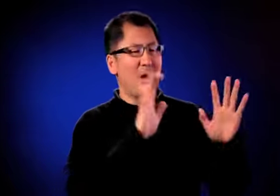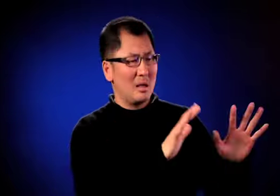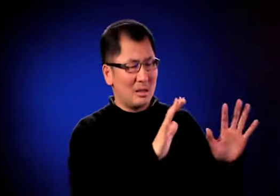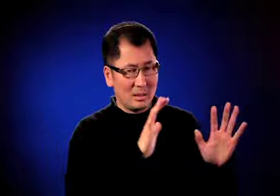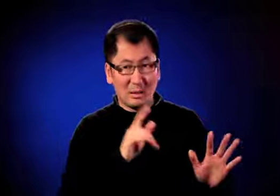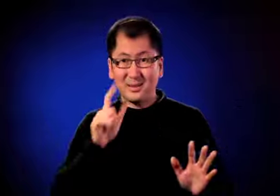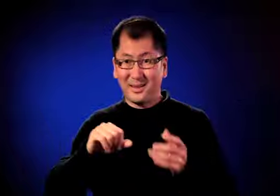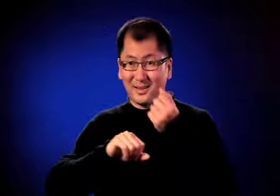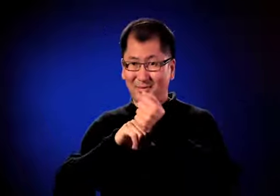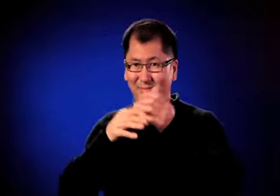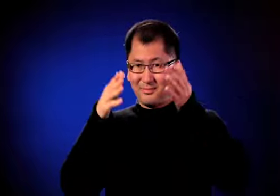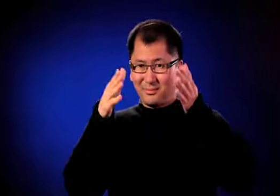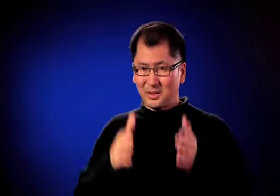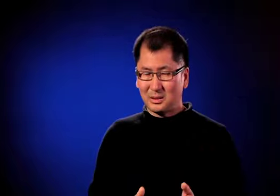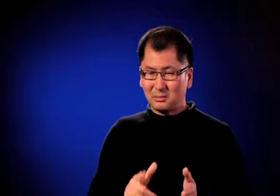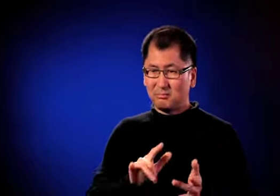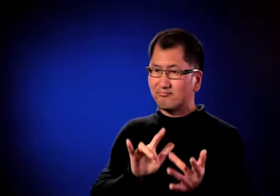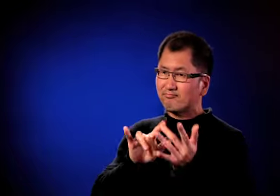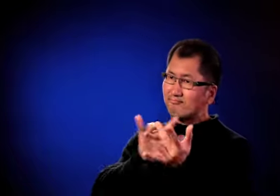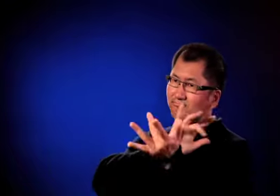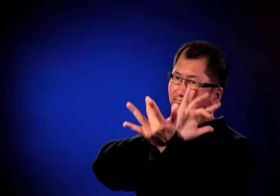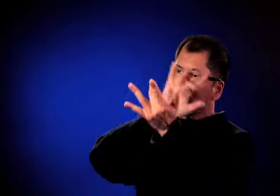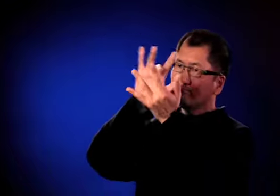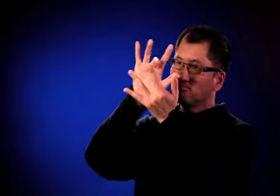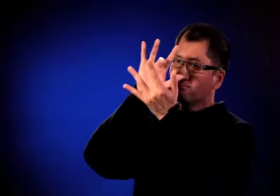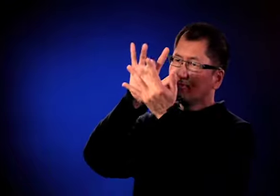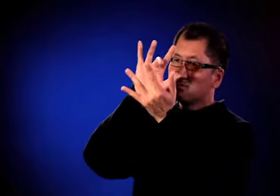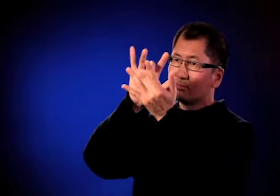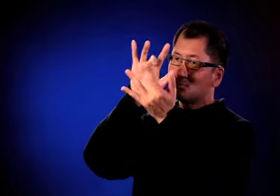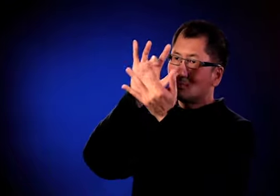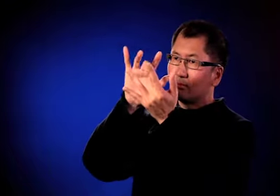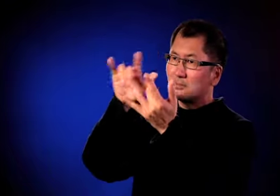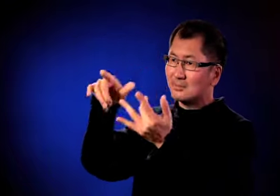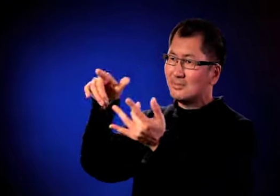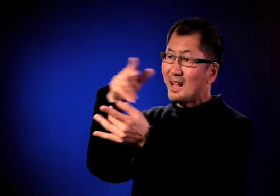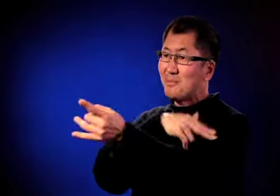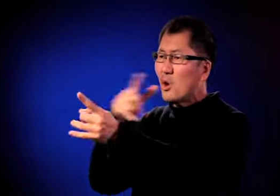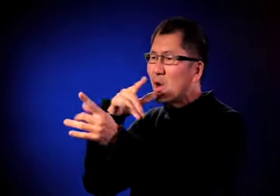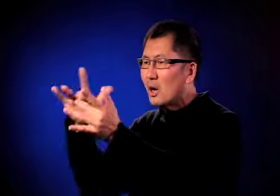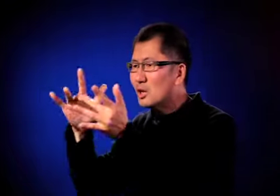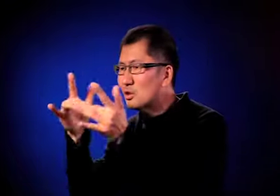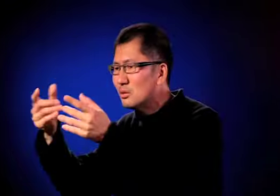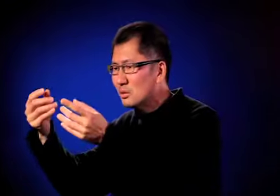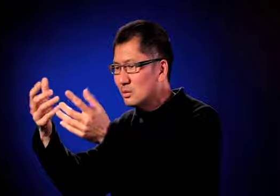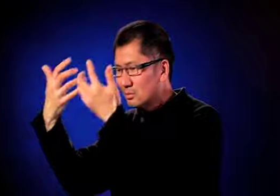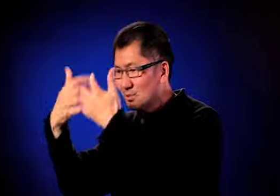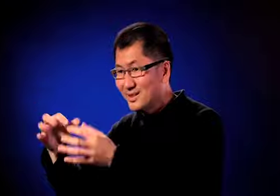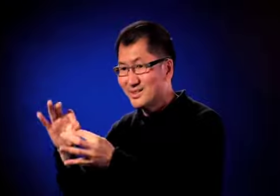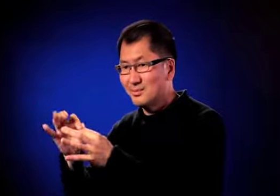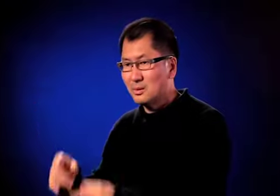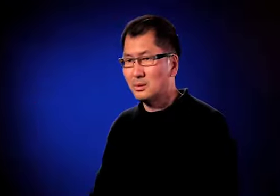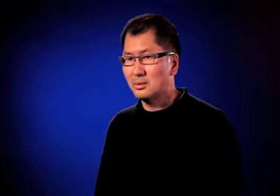The advocate fought to make sure that they had interpreting services and I was so excited because I thought finally I would have